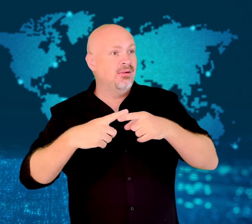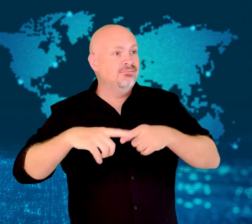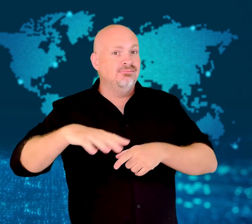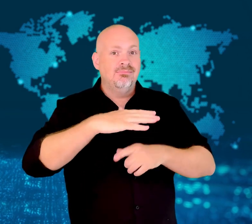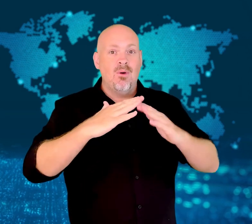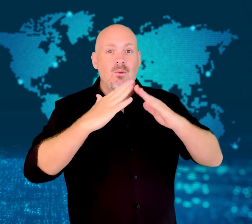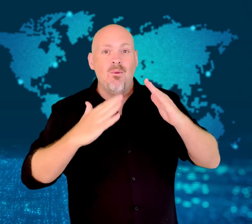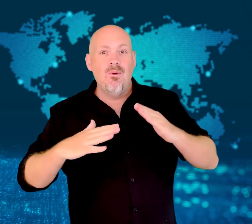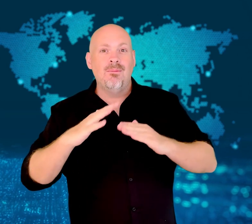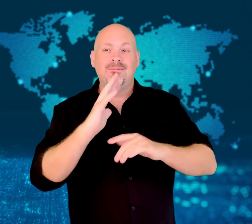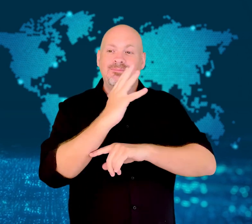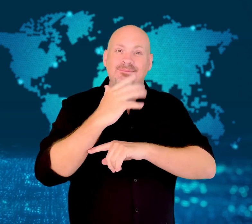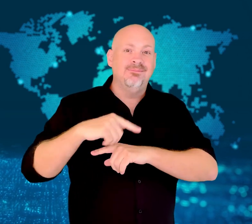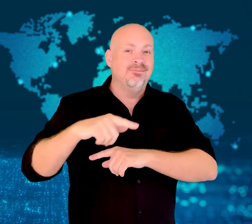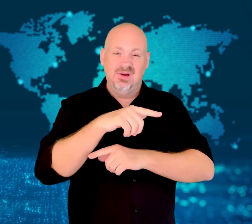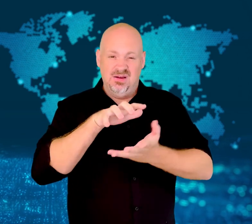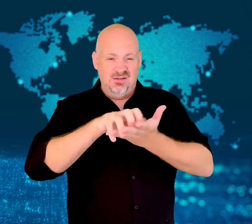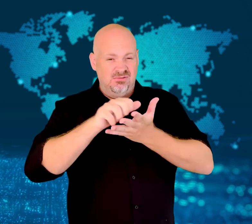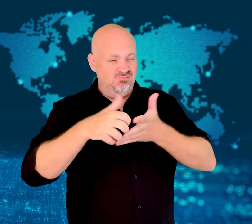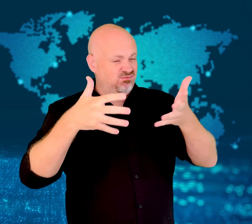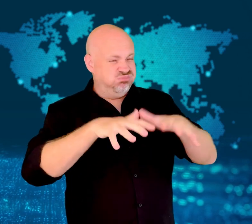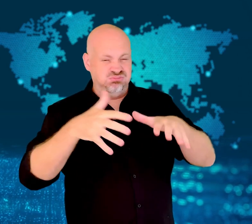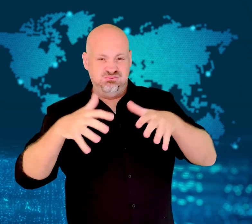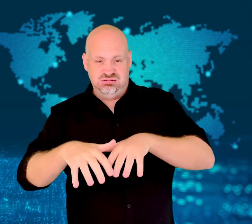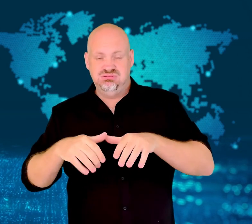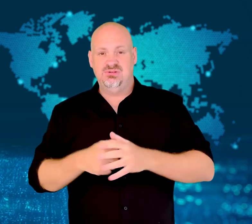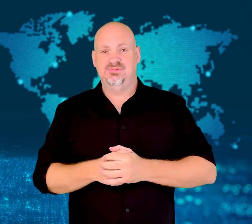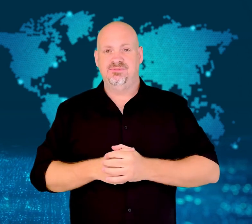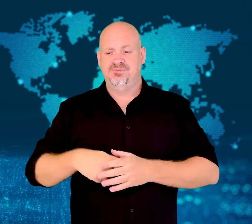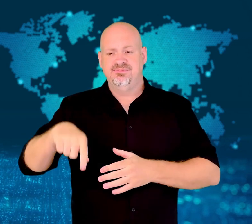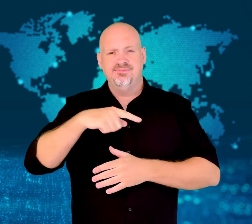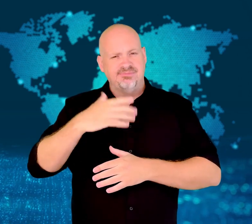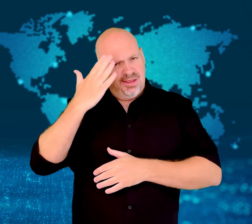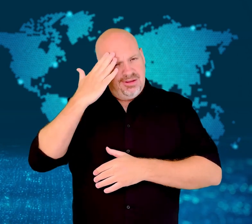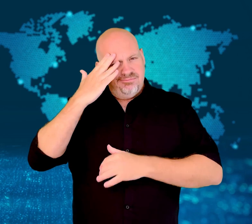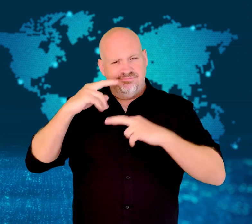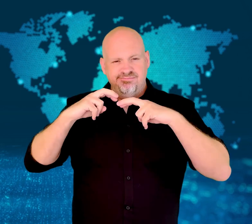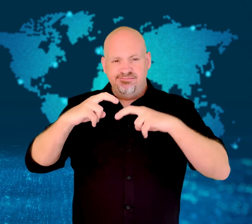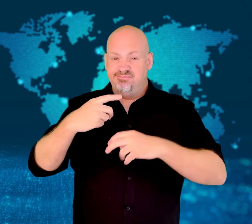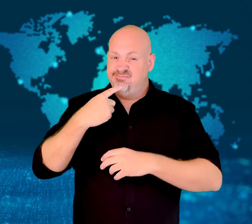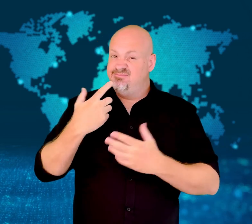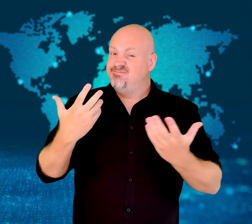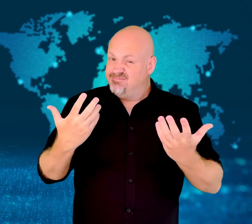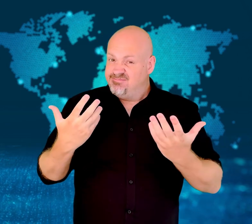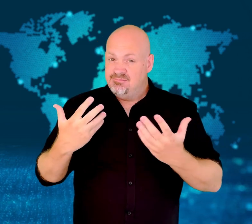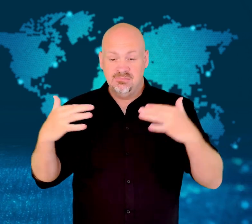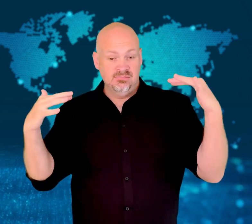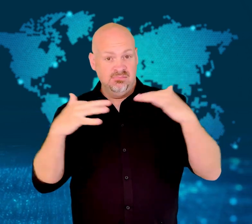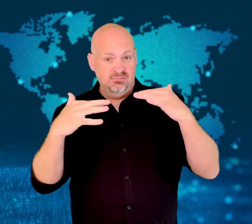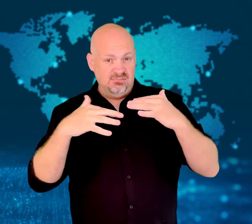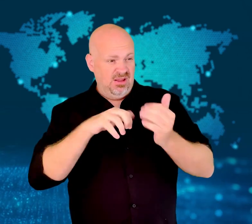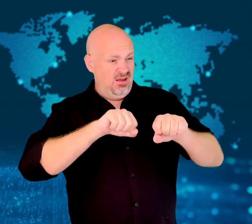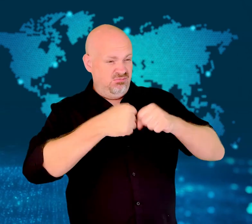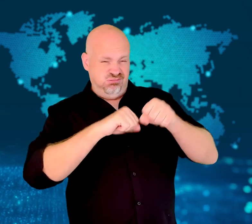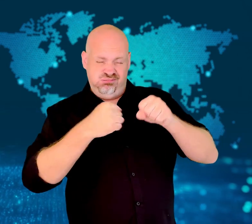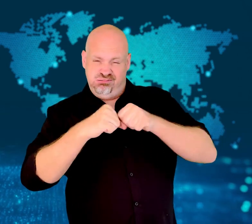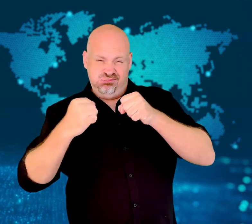According to experts, the environmental impact will